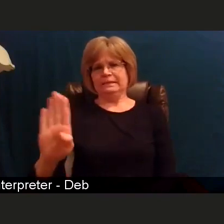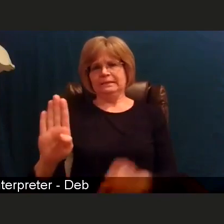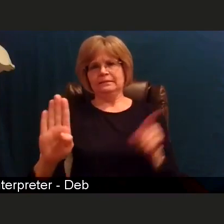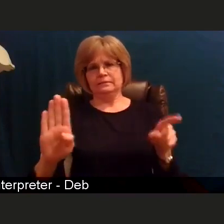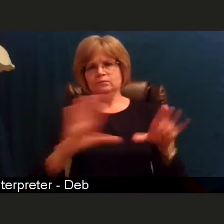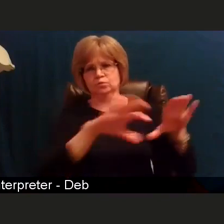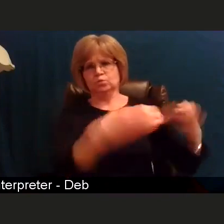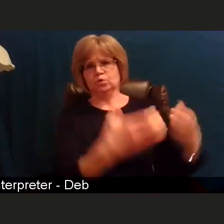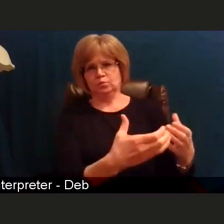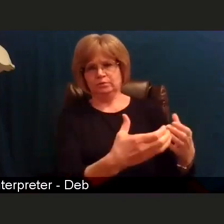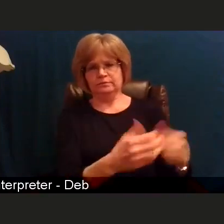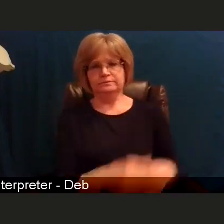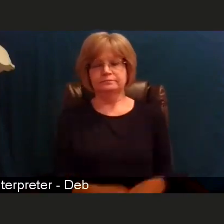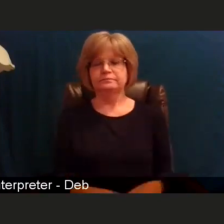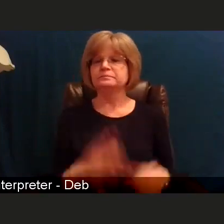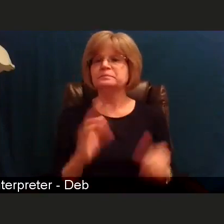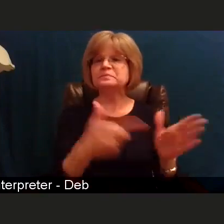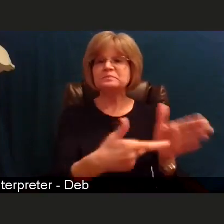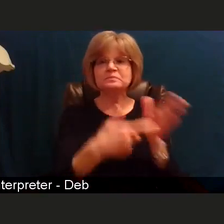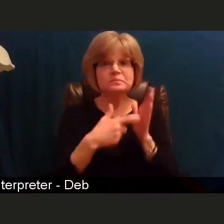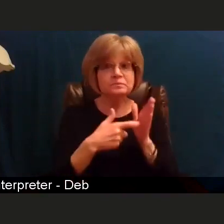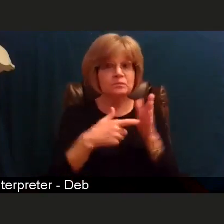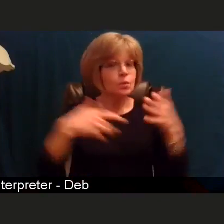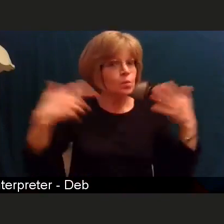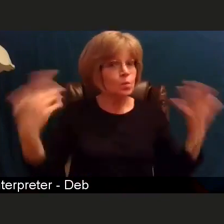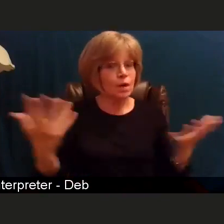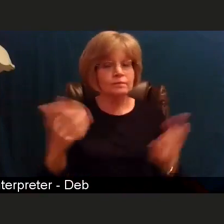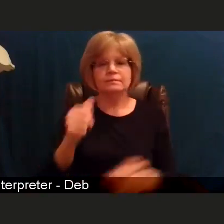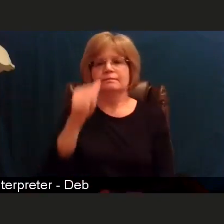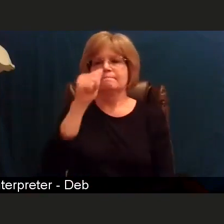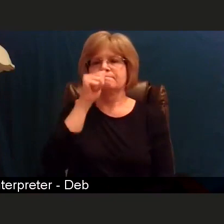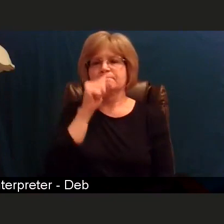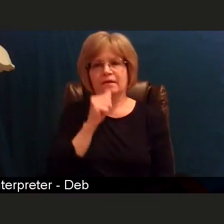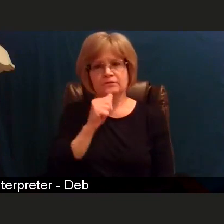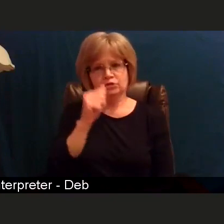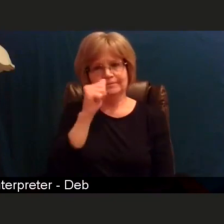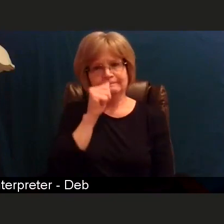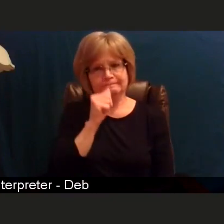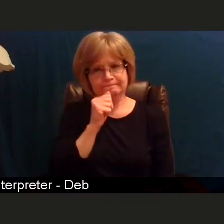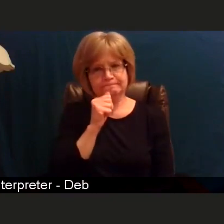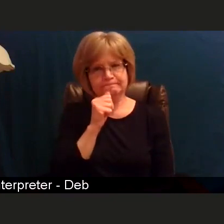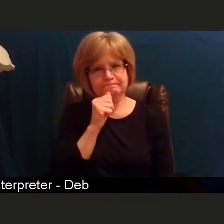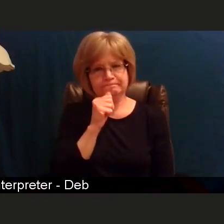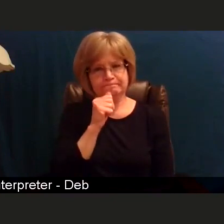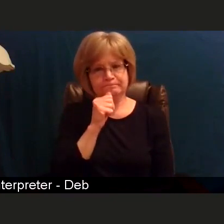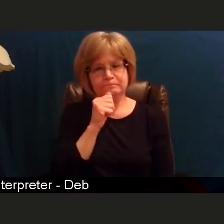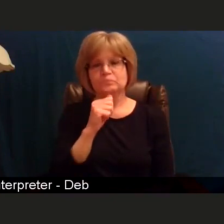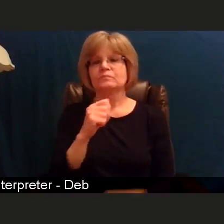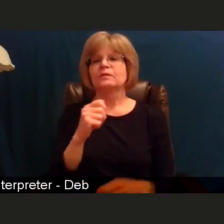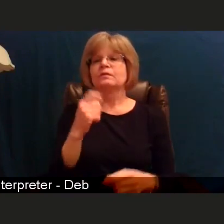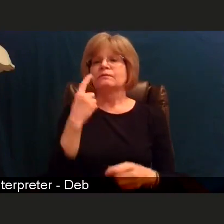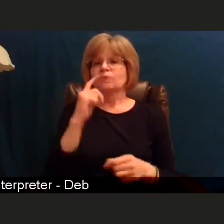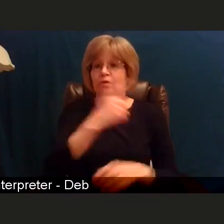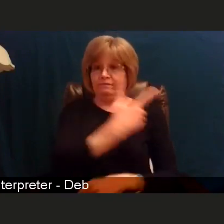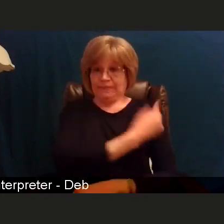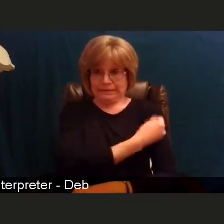is that's gonna require some patience. So as we roll out vaccine, I am telling you that